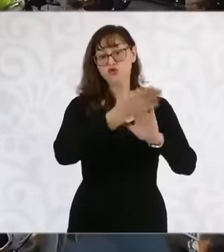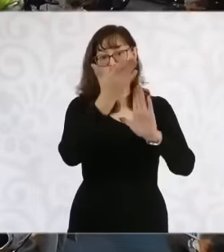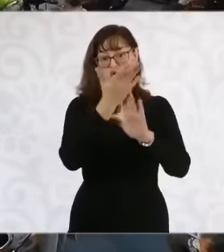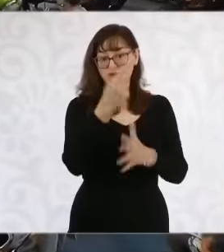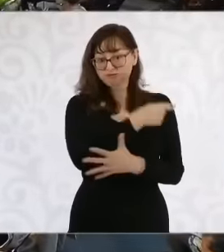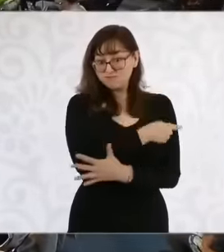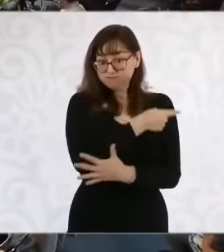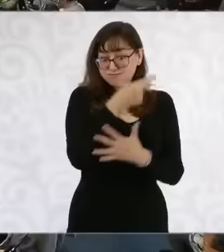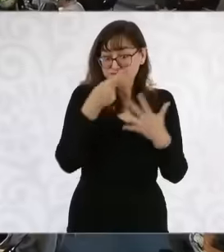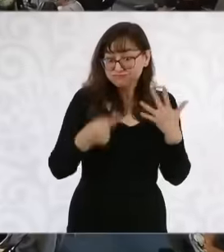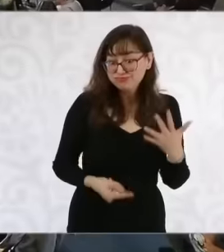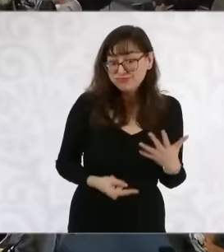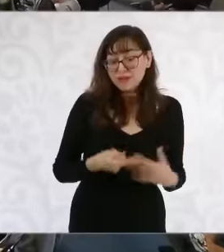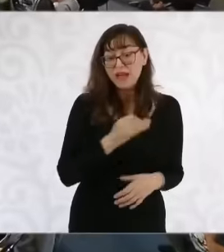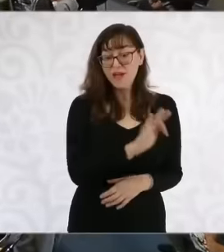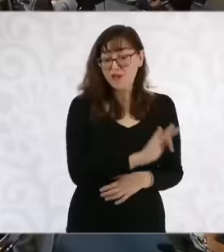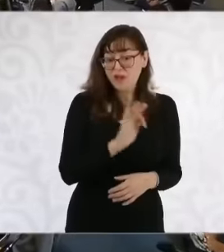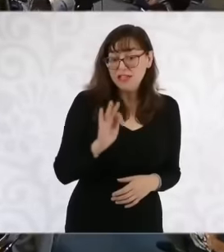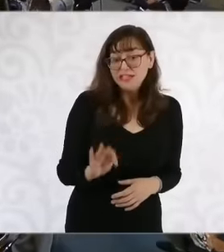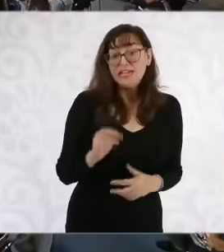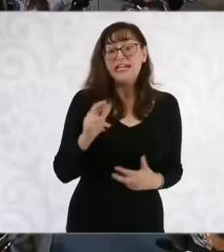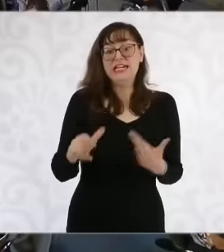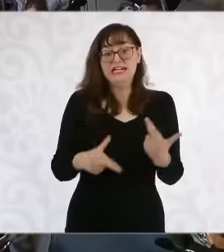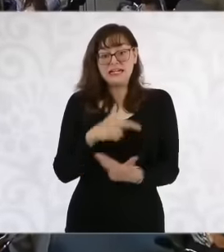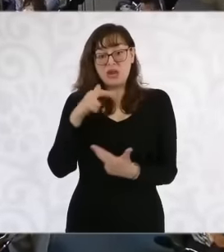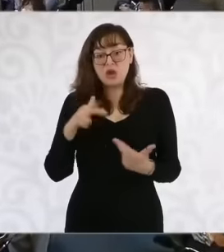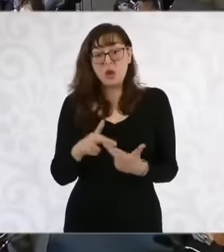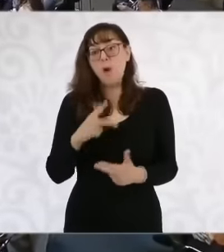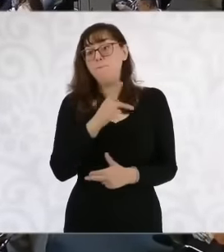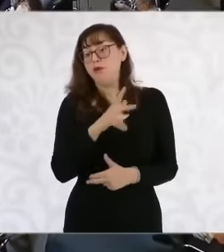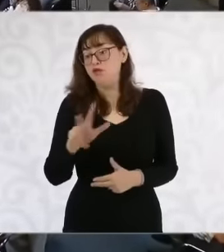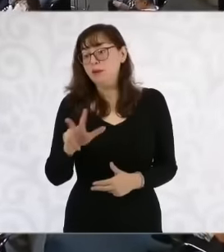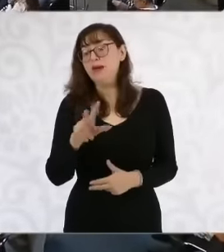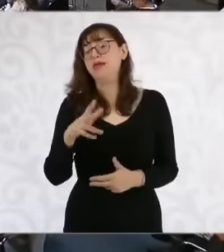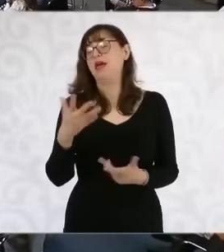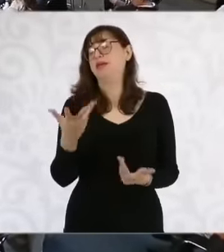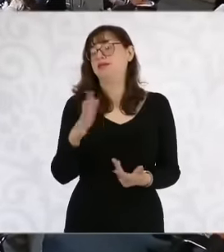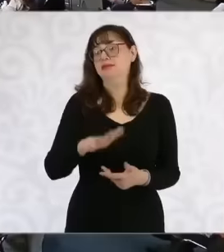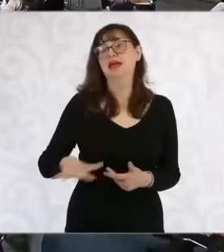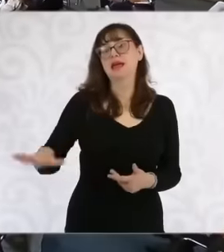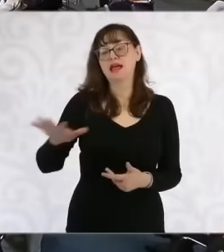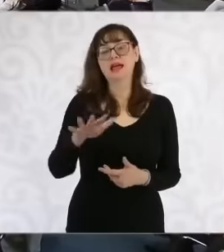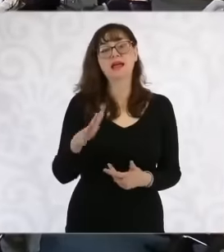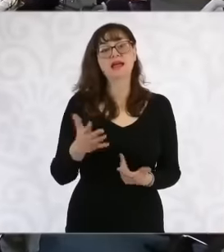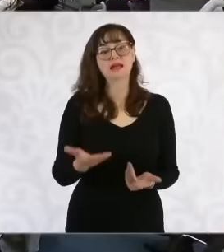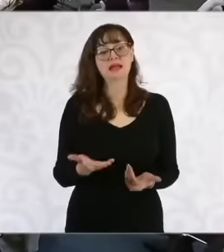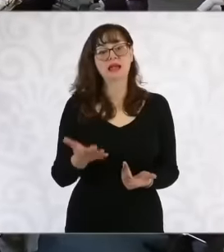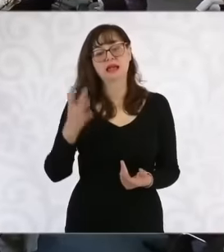those dates, that region of Puerto Vallarta Bahía de Banderas where San Pancho is located, San Francisco, were